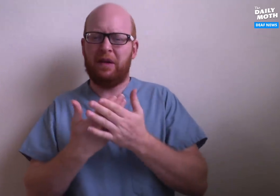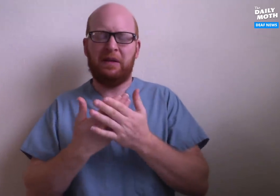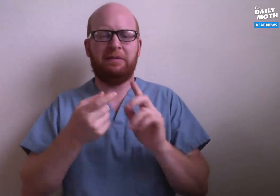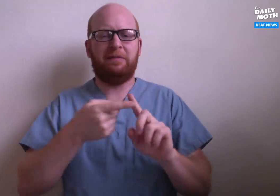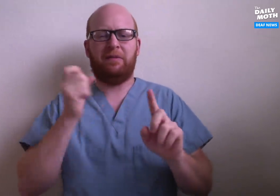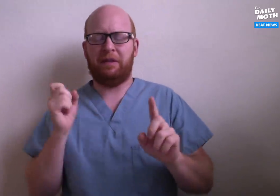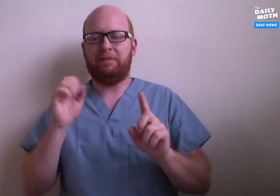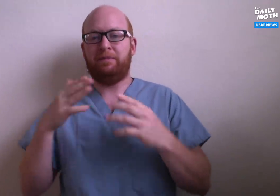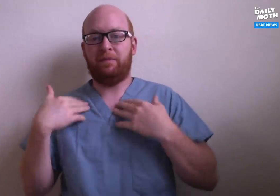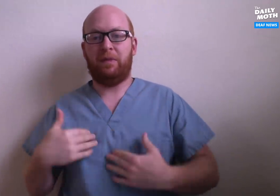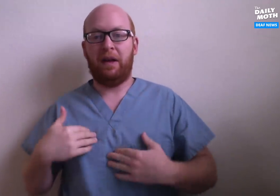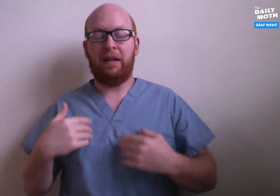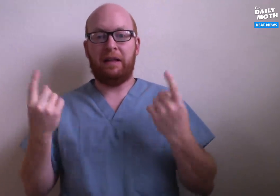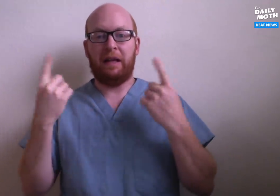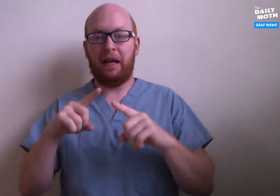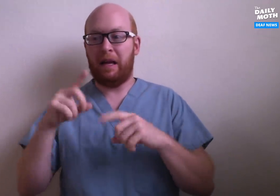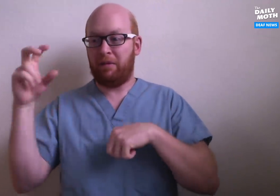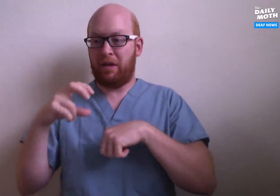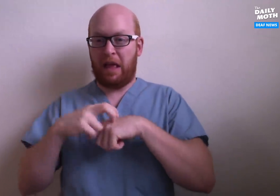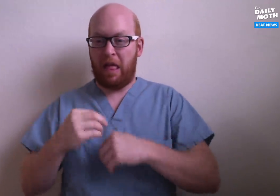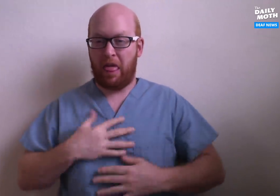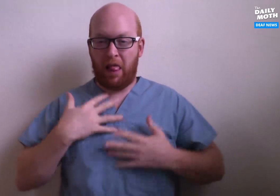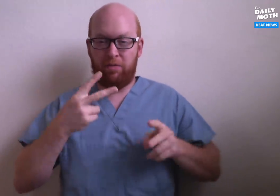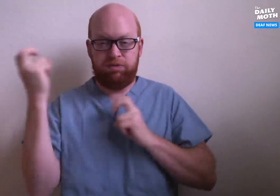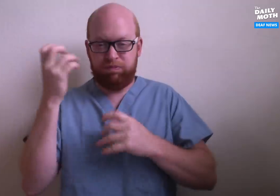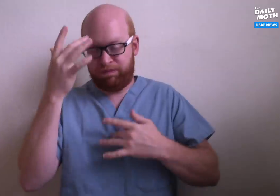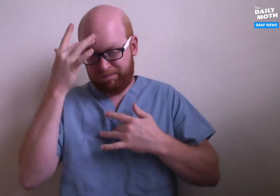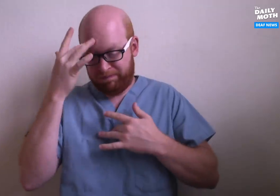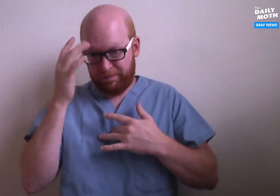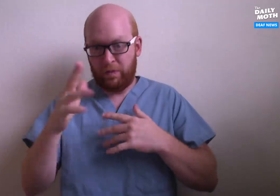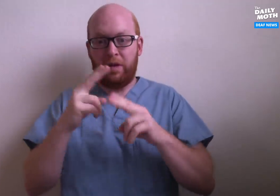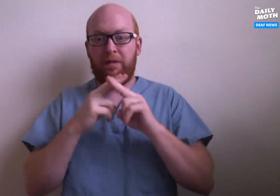result from the body's response to the virus. When you become sick,